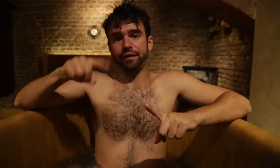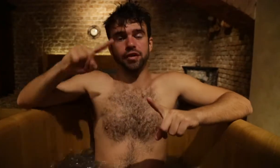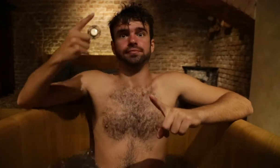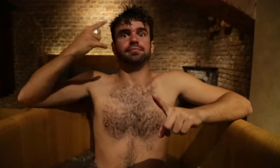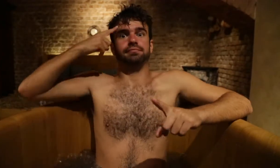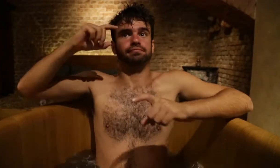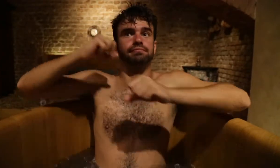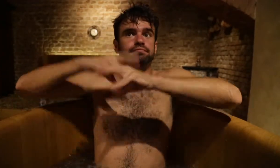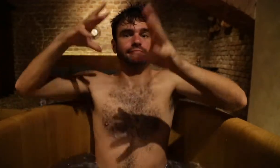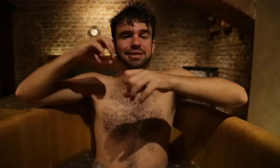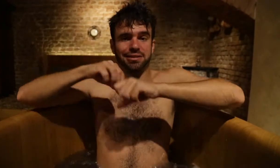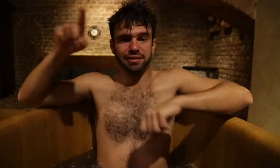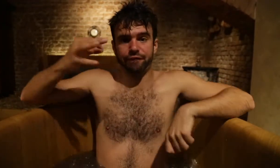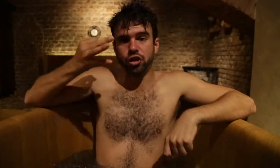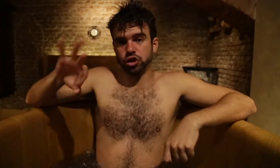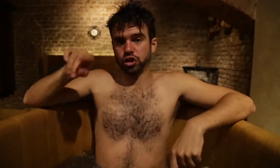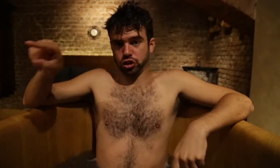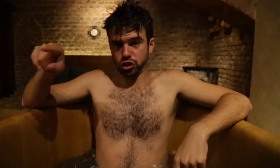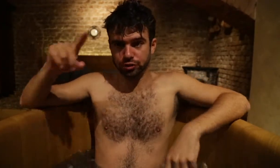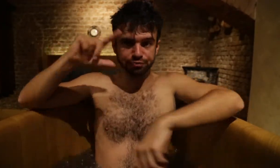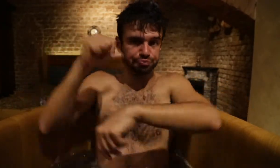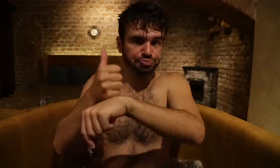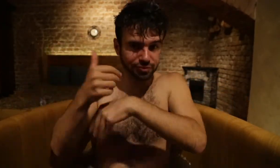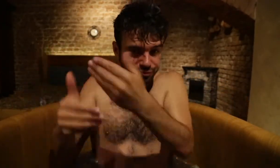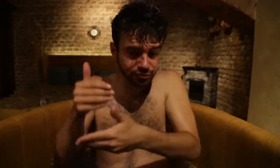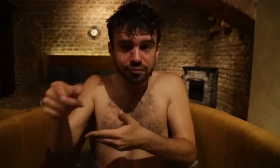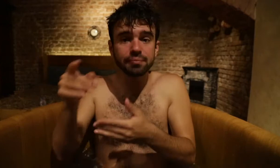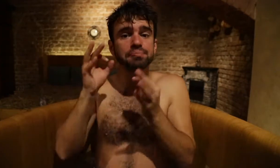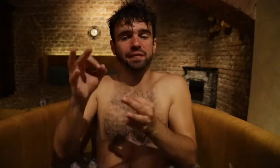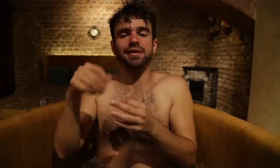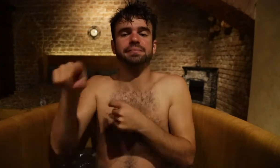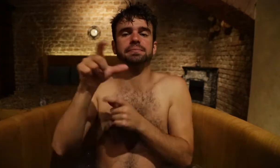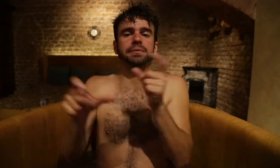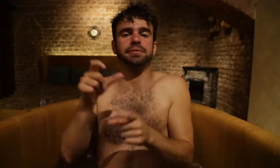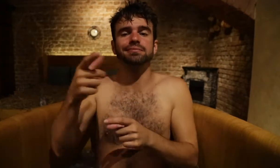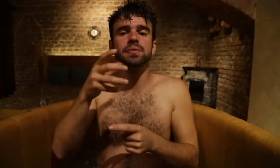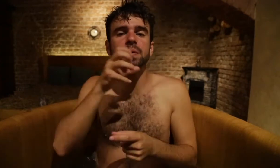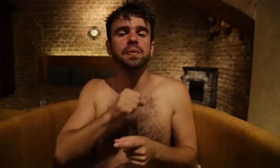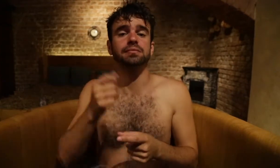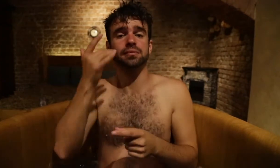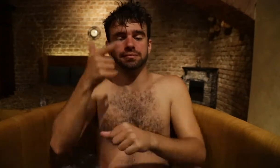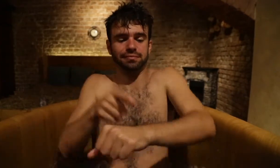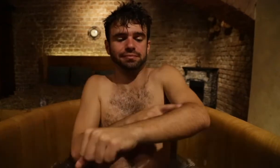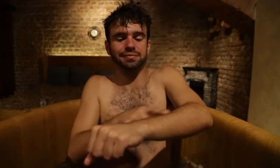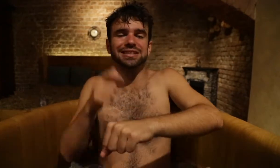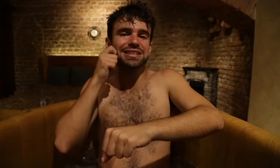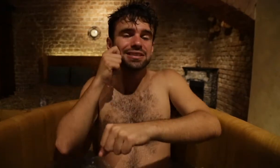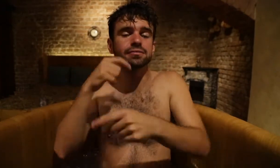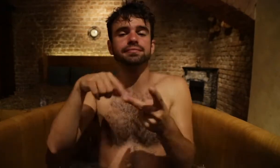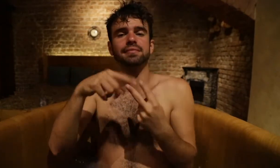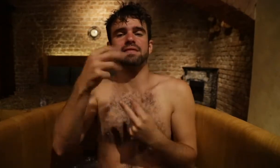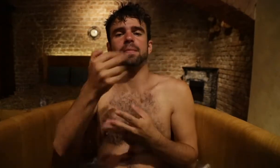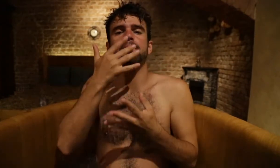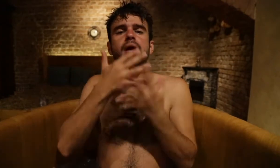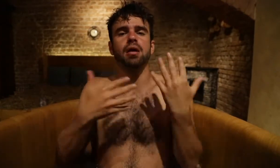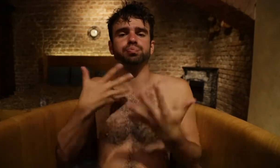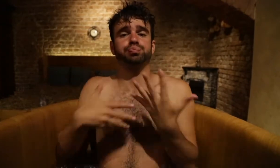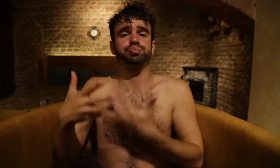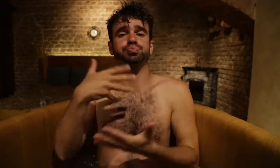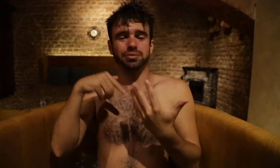The wine spa appeared in France. It was designed for old people. It helps old people with their skin and blood circulation.